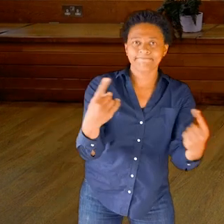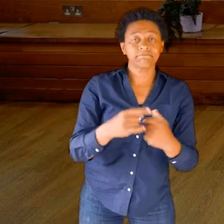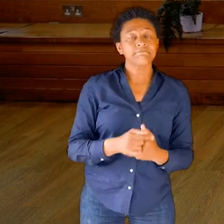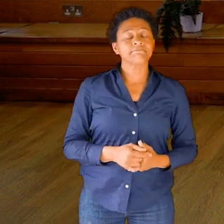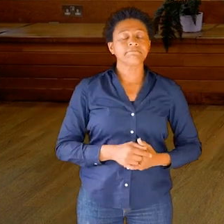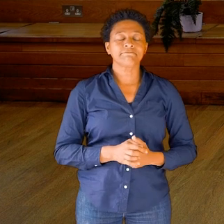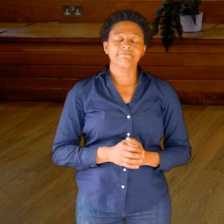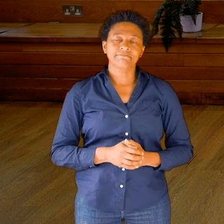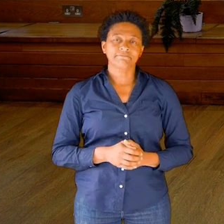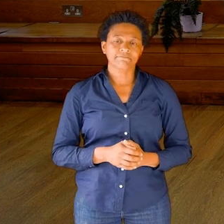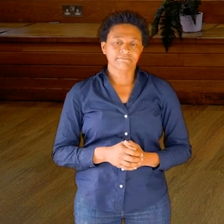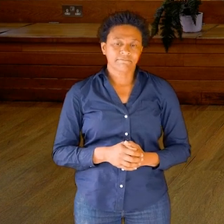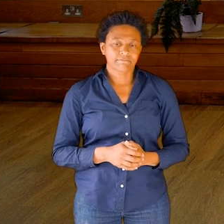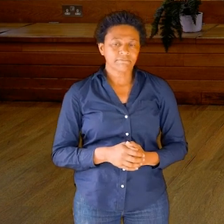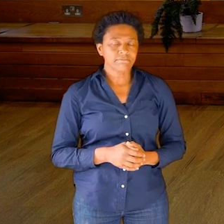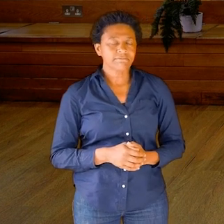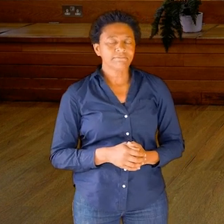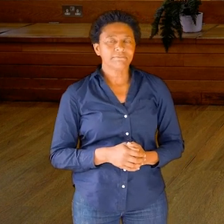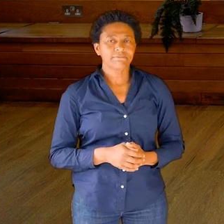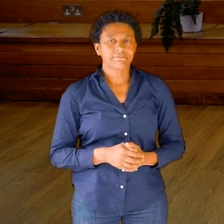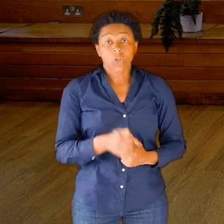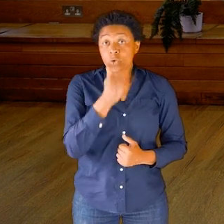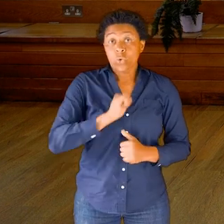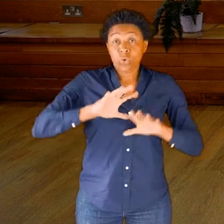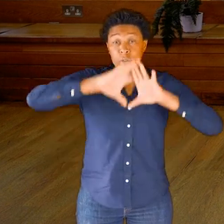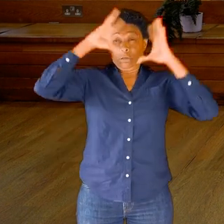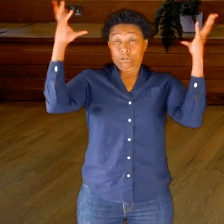or perhaps the fullness of the whole body.